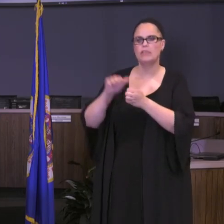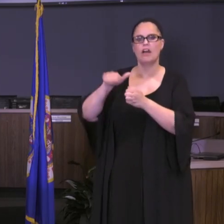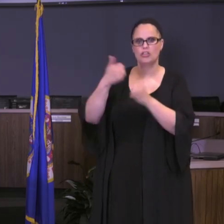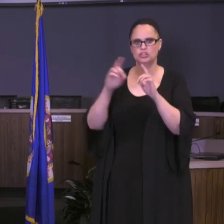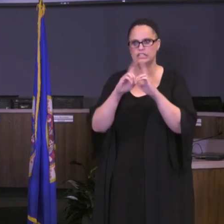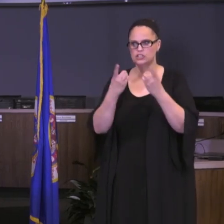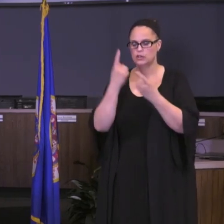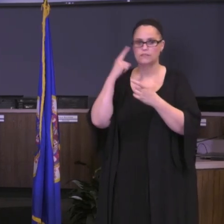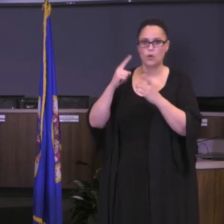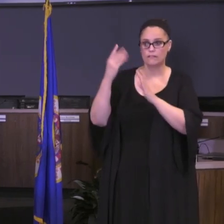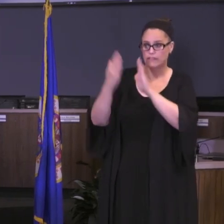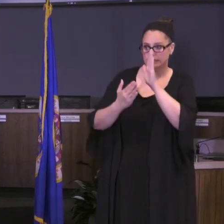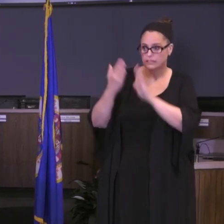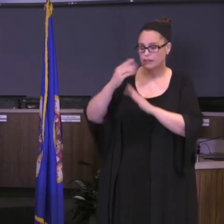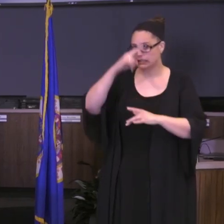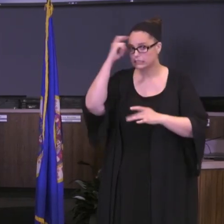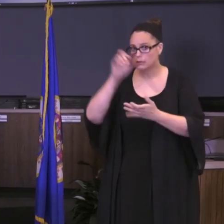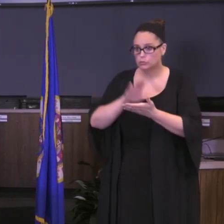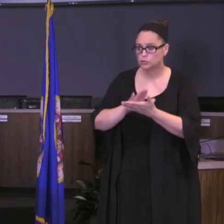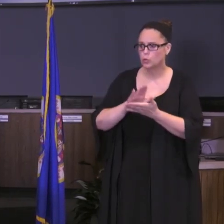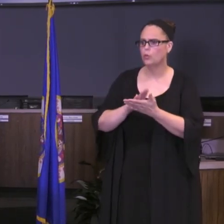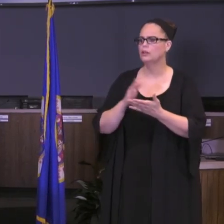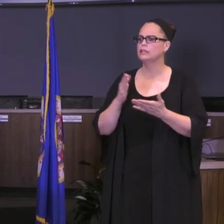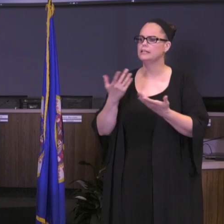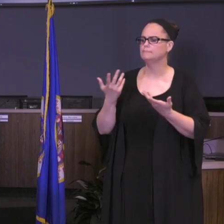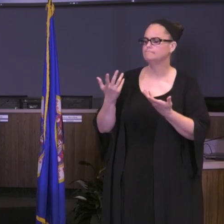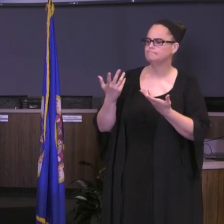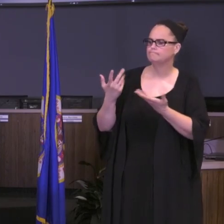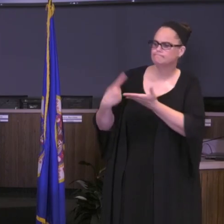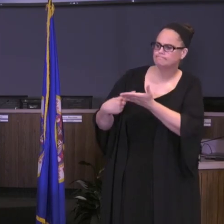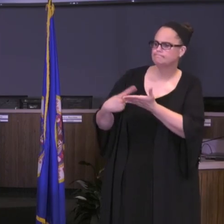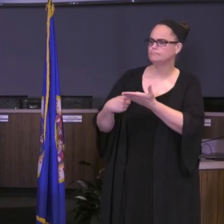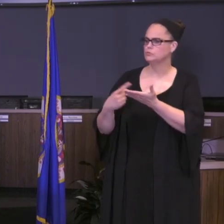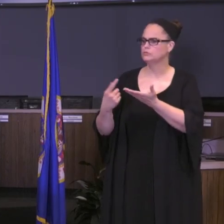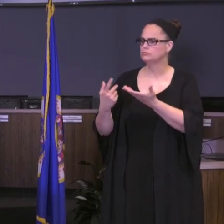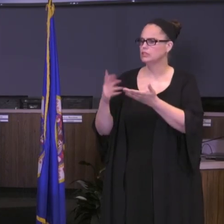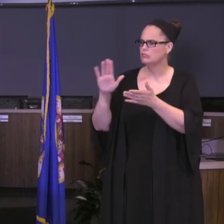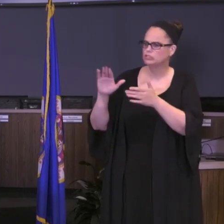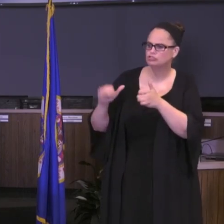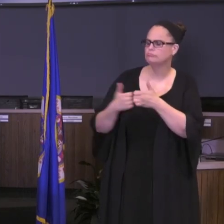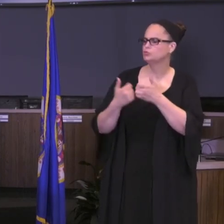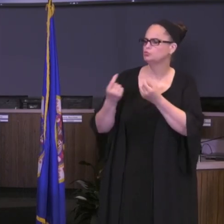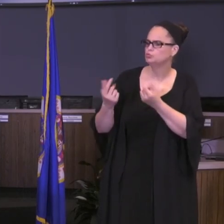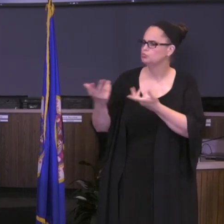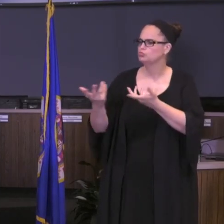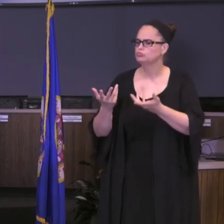It's been great to hear from them what some of the things they've encountered. As I mentioned, I'm in regular